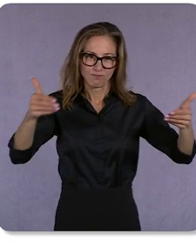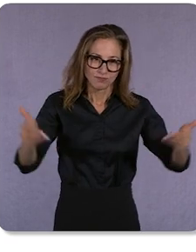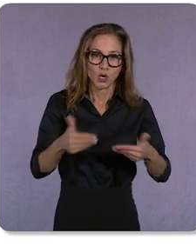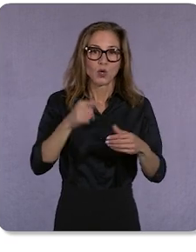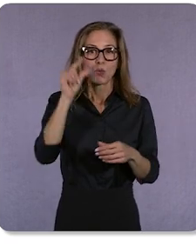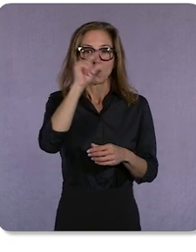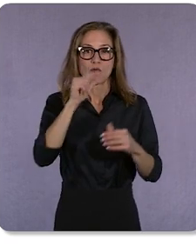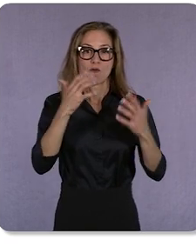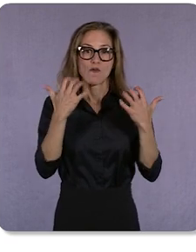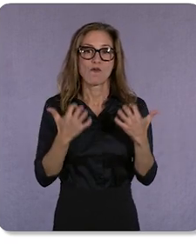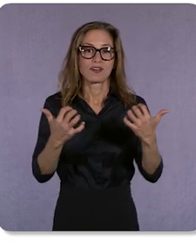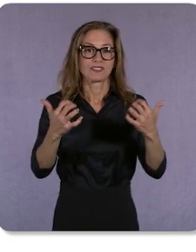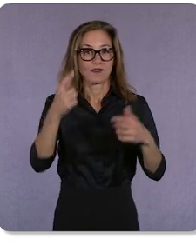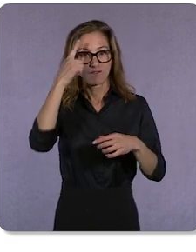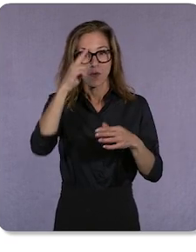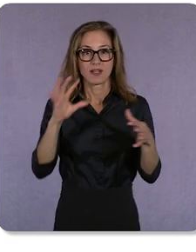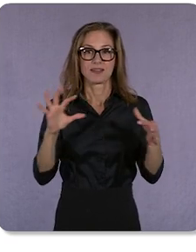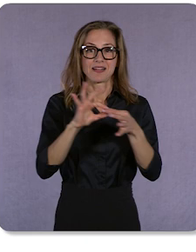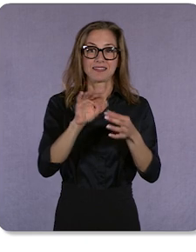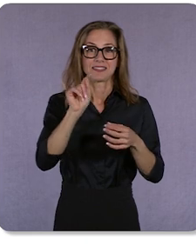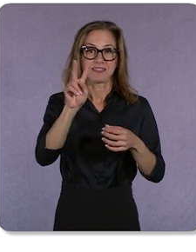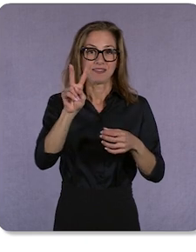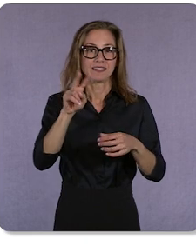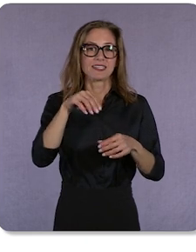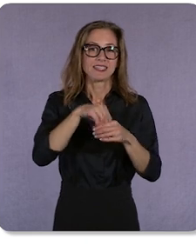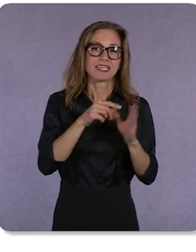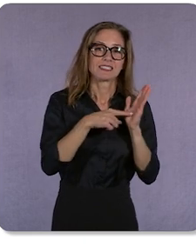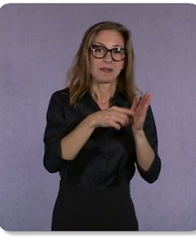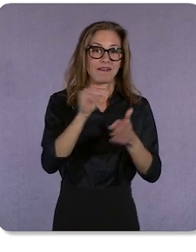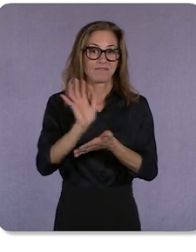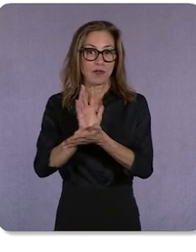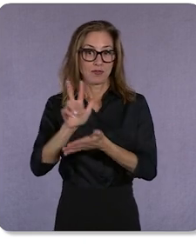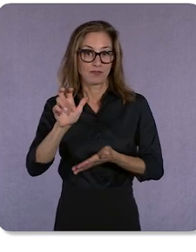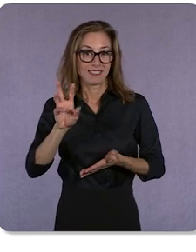inventory in Display & Video 360. And the best part – this will work across